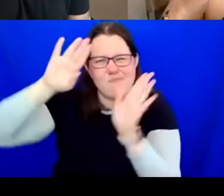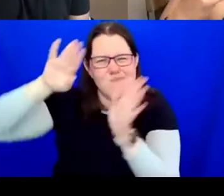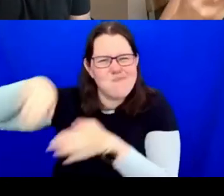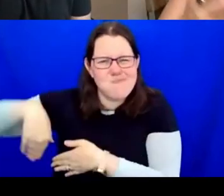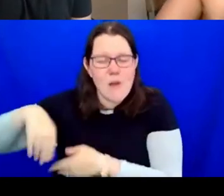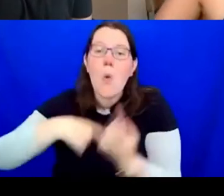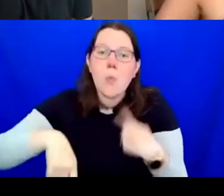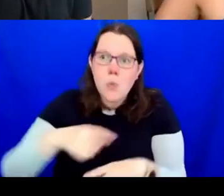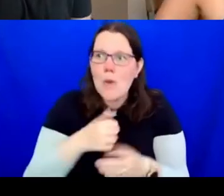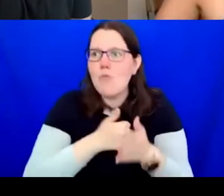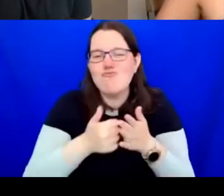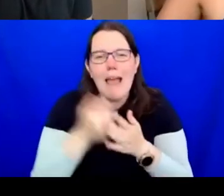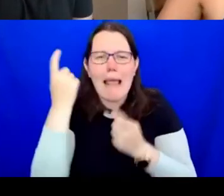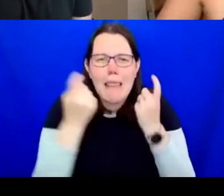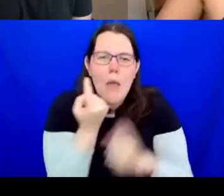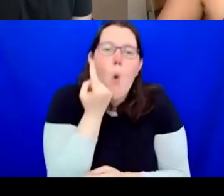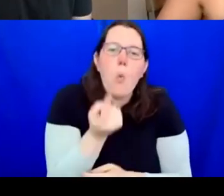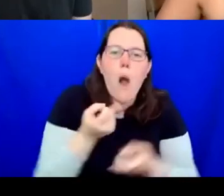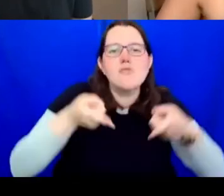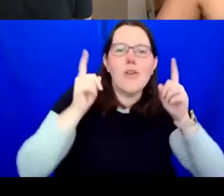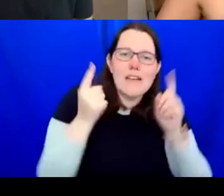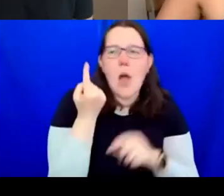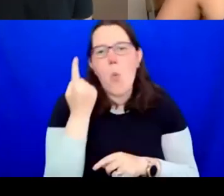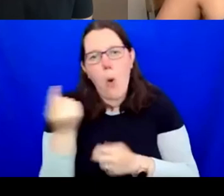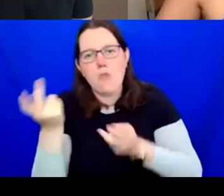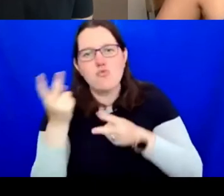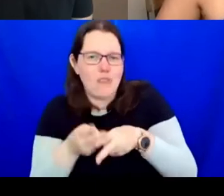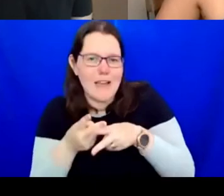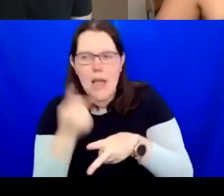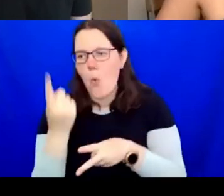why are we still stuck in this ideology? It is a very kind of European way of thinking